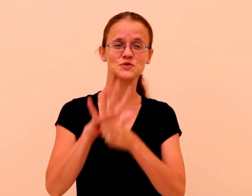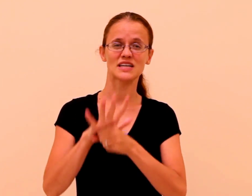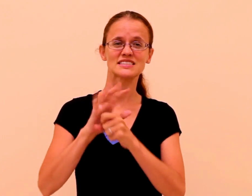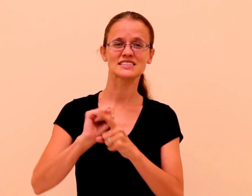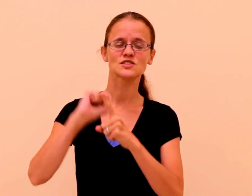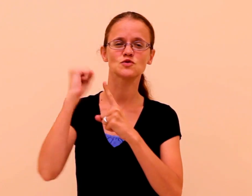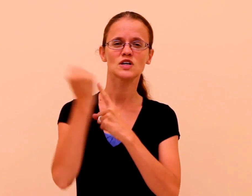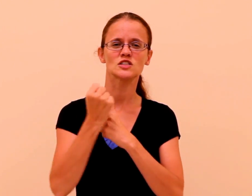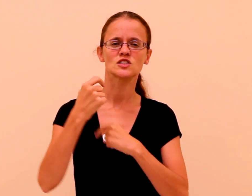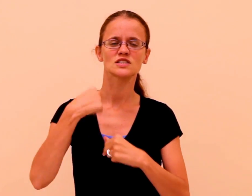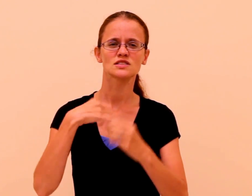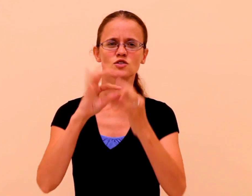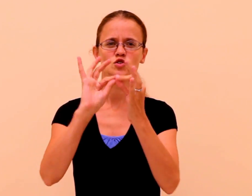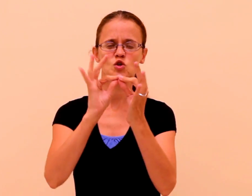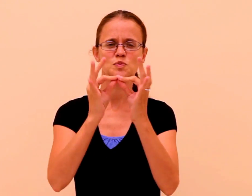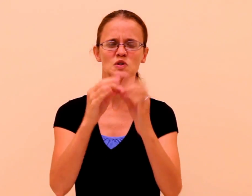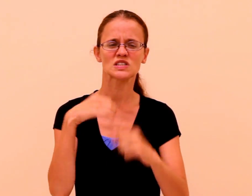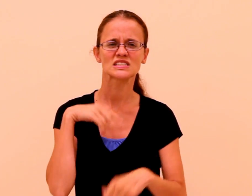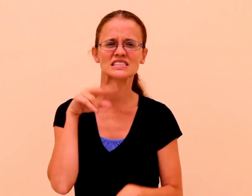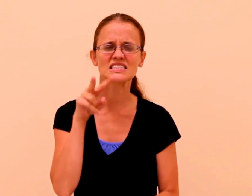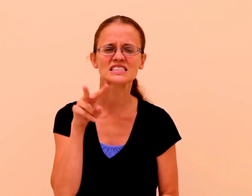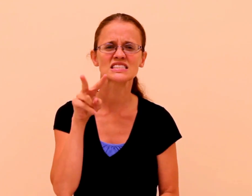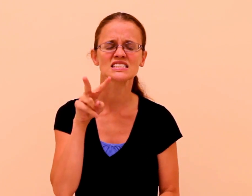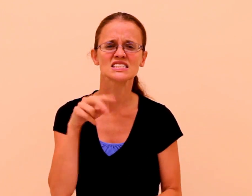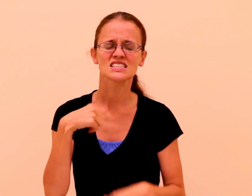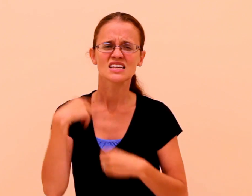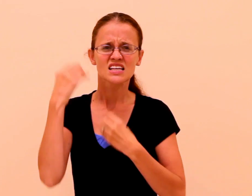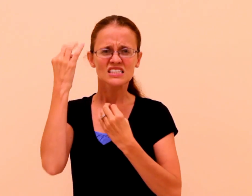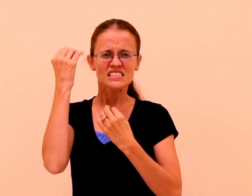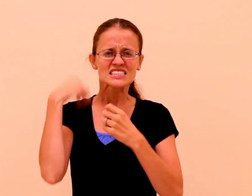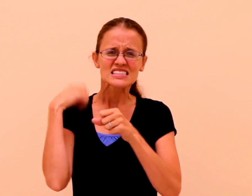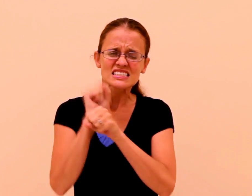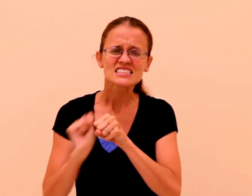During a stressful situation, I struggle with processing information with a hearing interpreter. With a CDI, I can